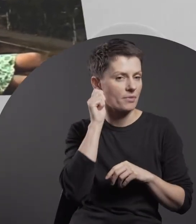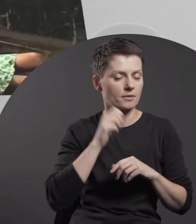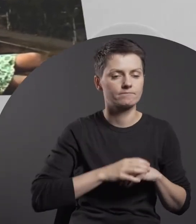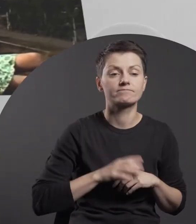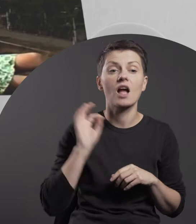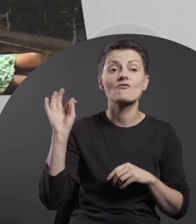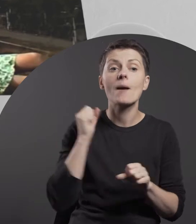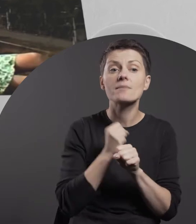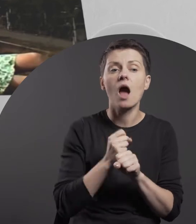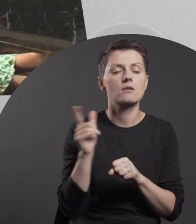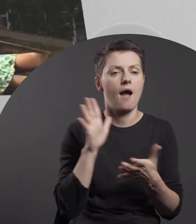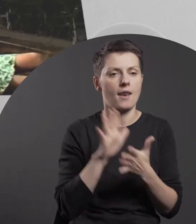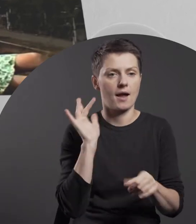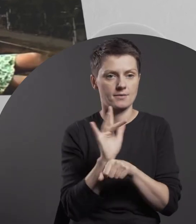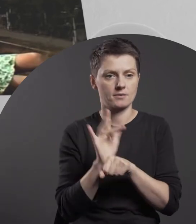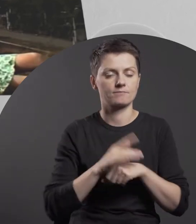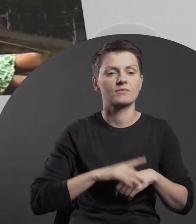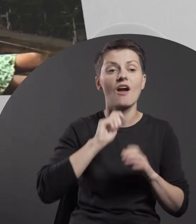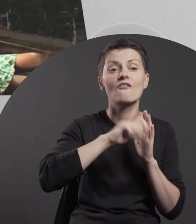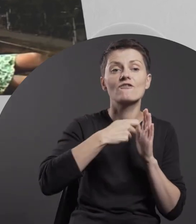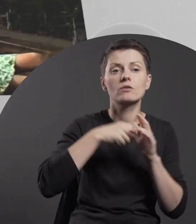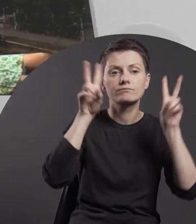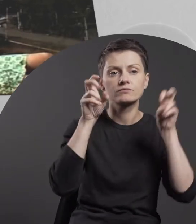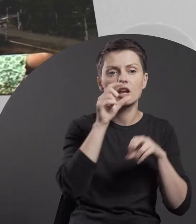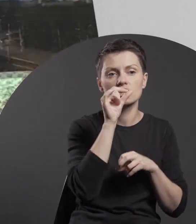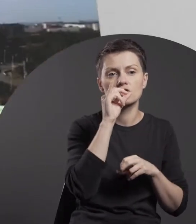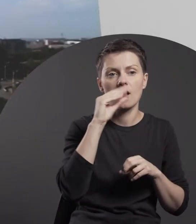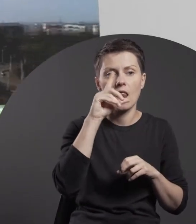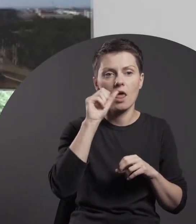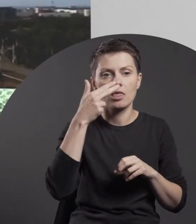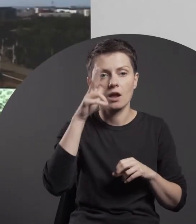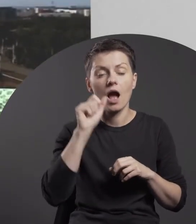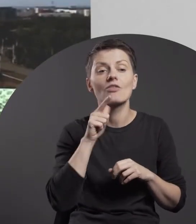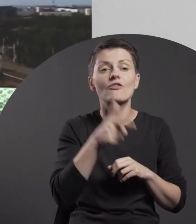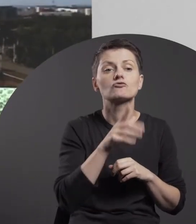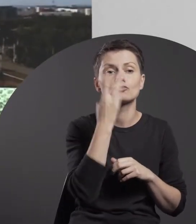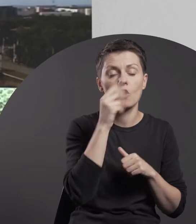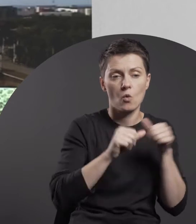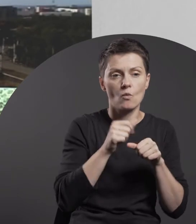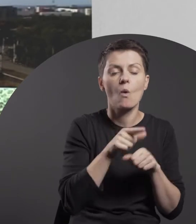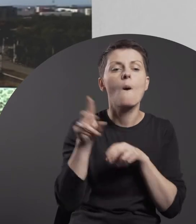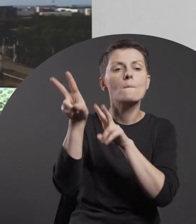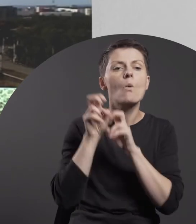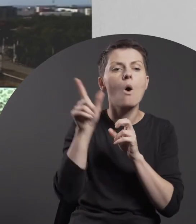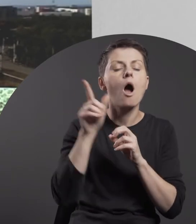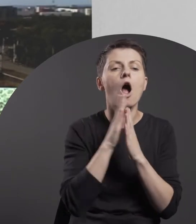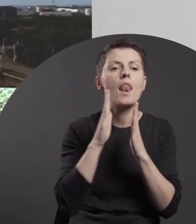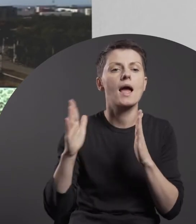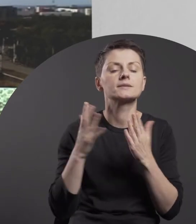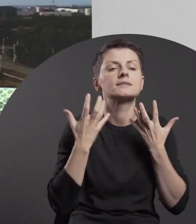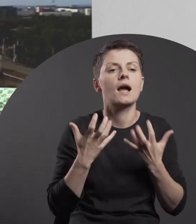Her “Idyll” (2004) is part of collection of the Zachęta National Gallery of Art in Warsaw.